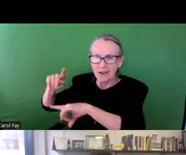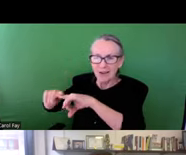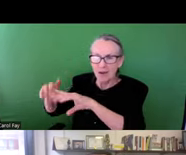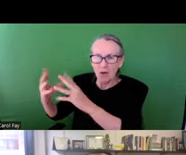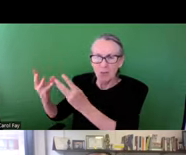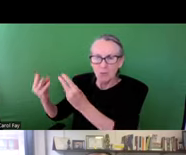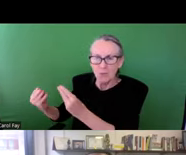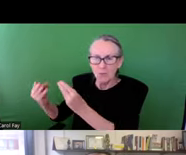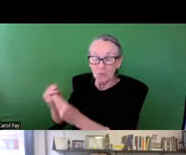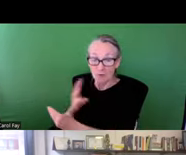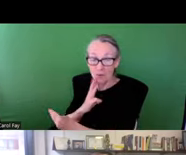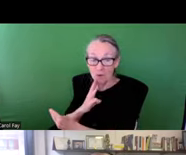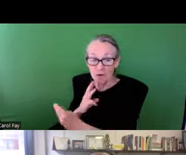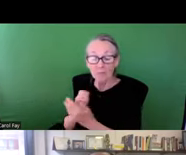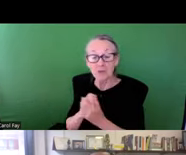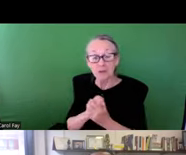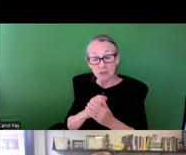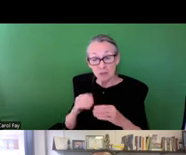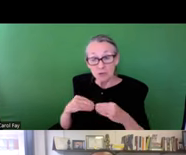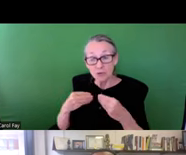pulling water may exist based off the current state of the community and